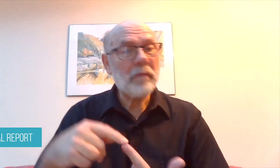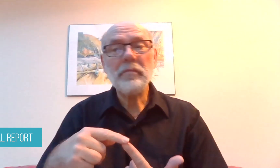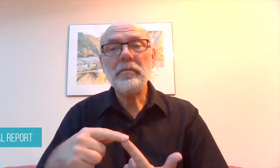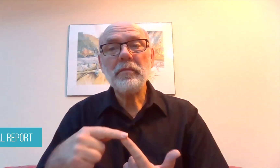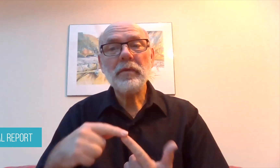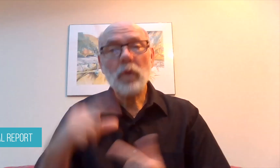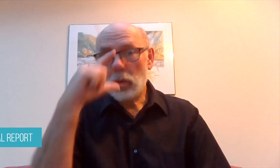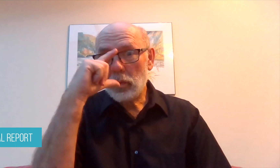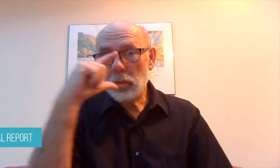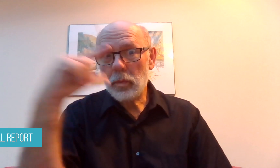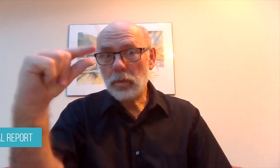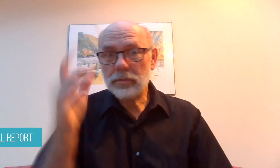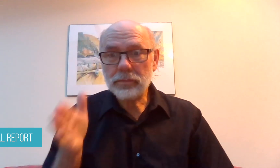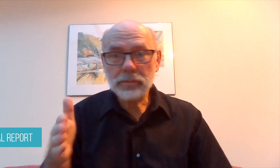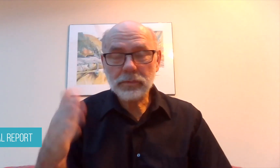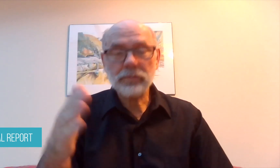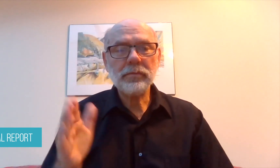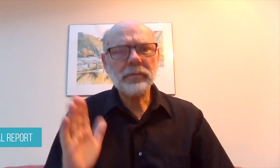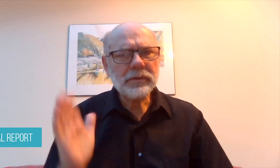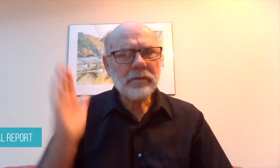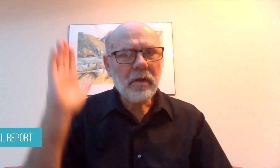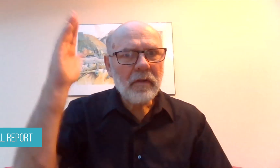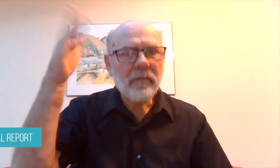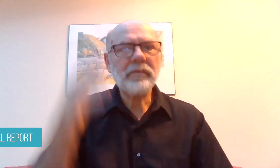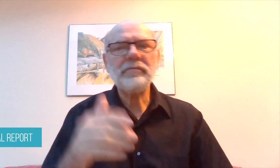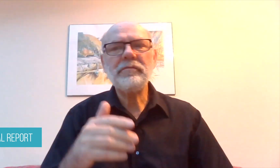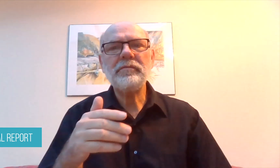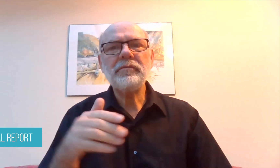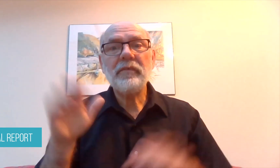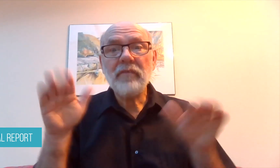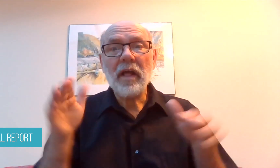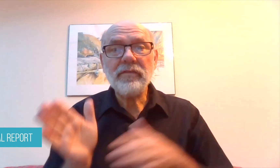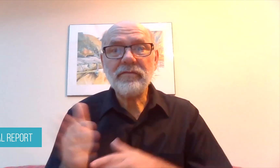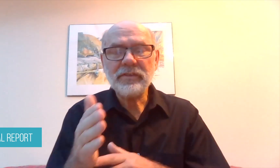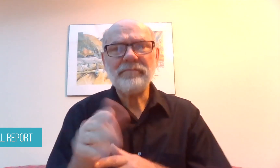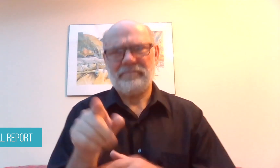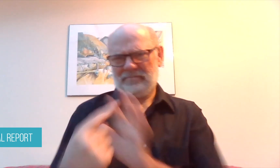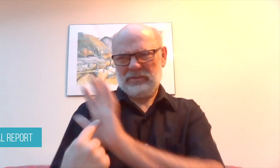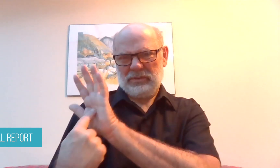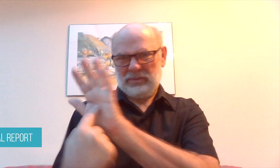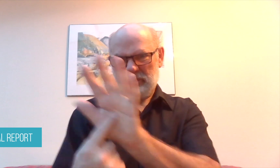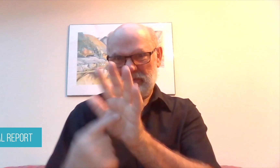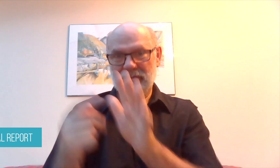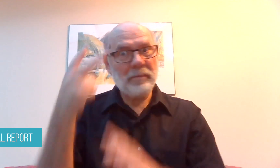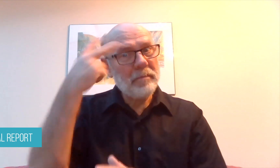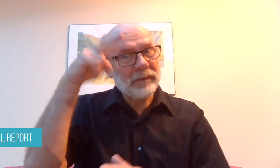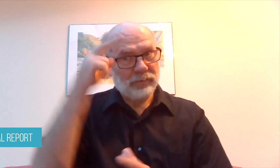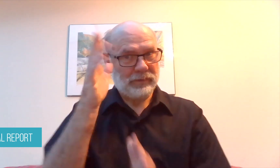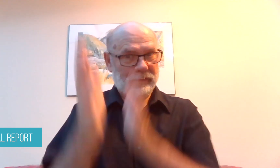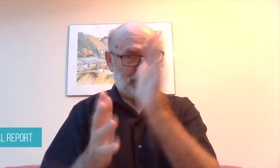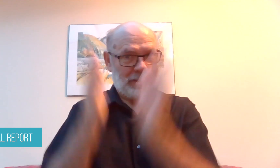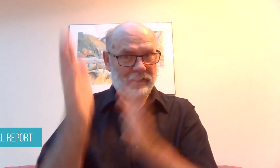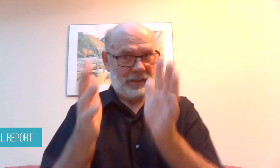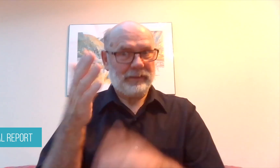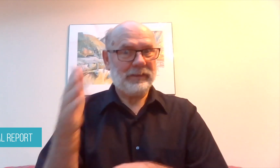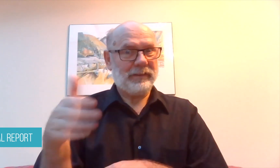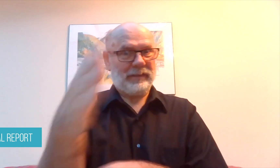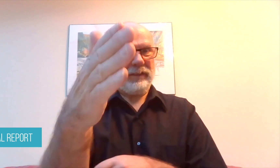whales, swordfish, dolphins, and flying fish.